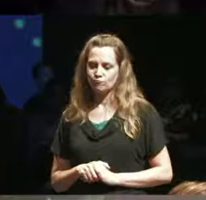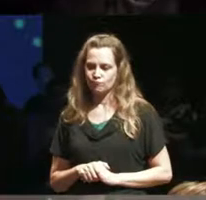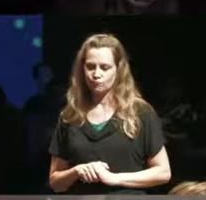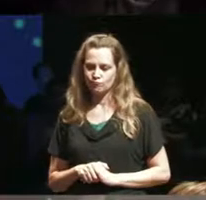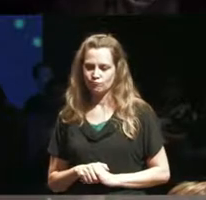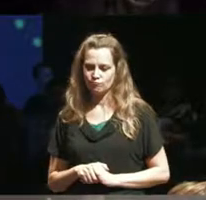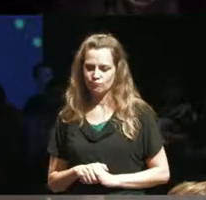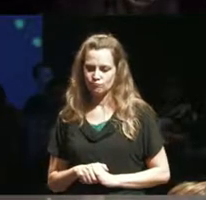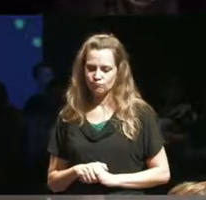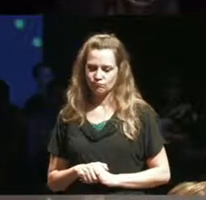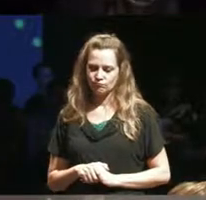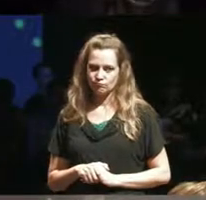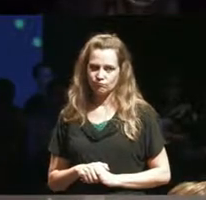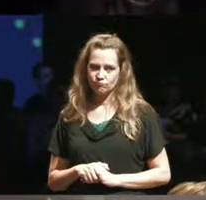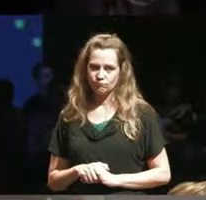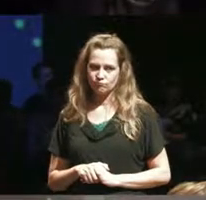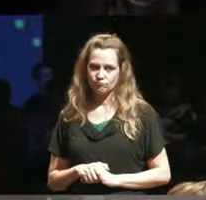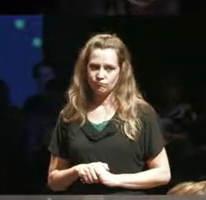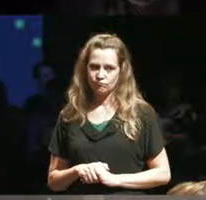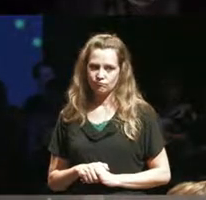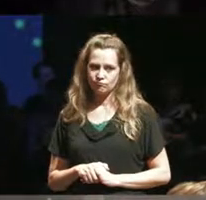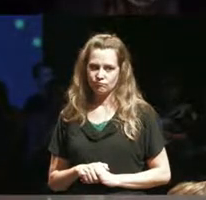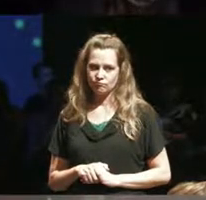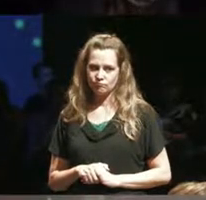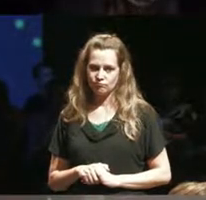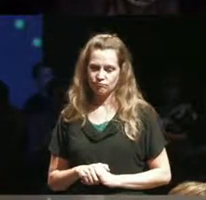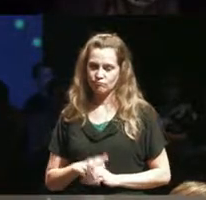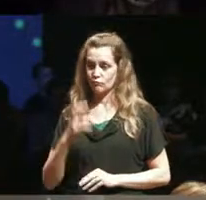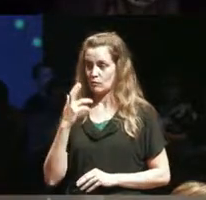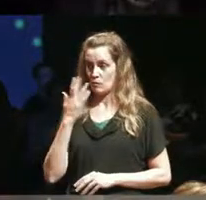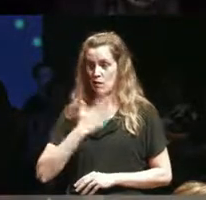and the reason for that was because I remember feeling at the time or worrying